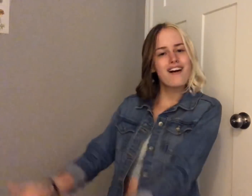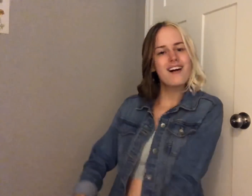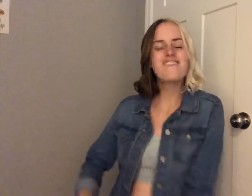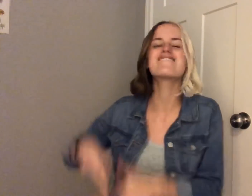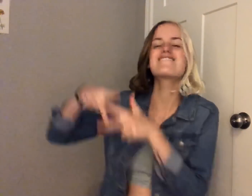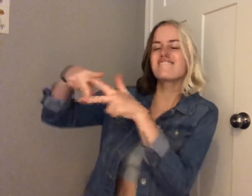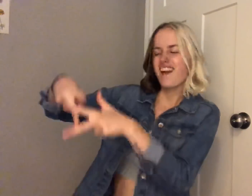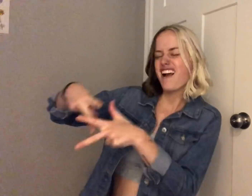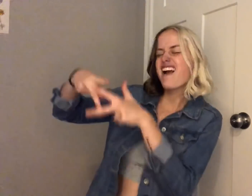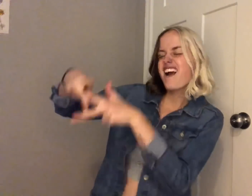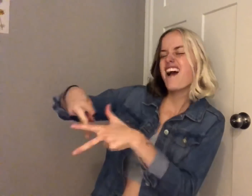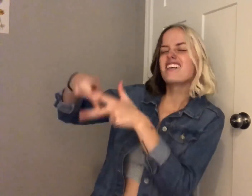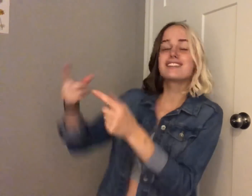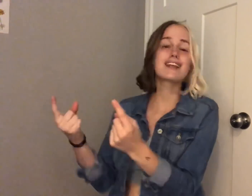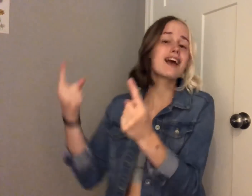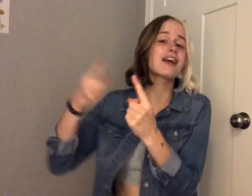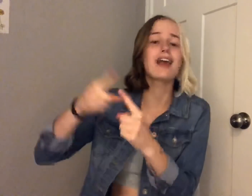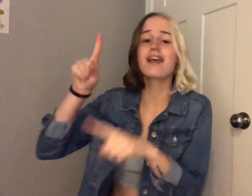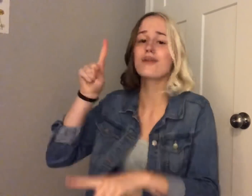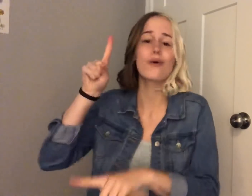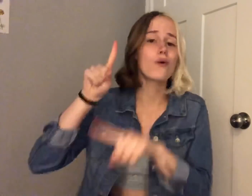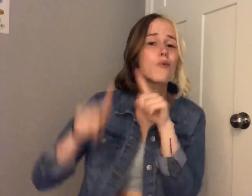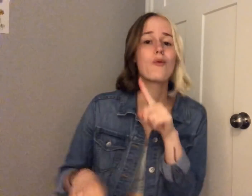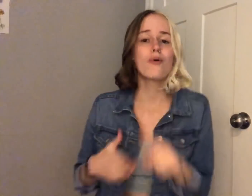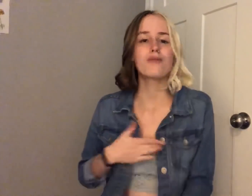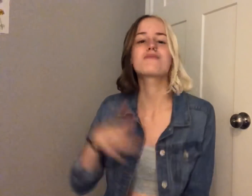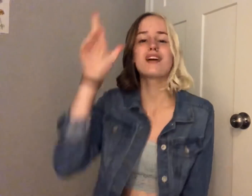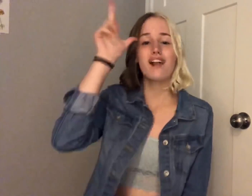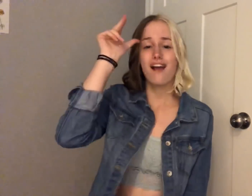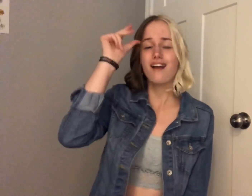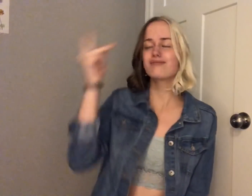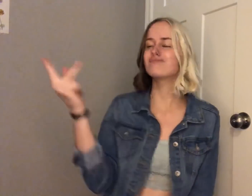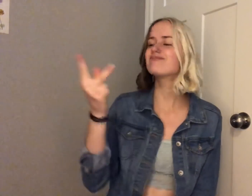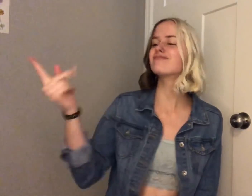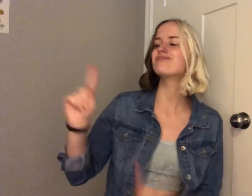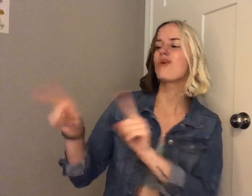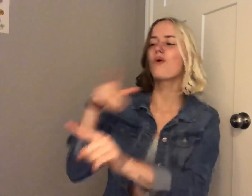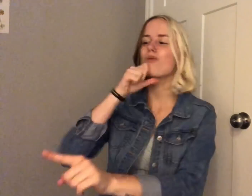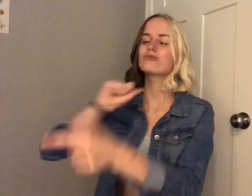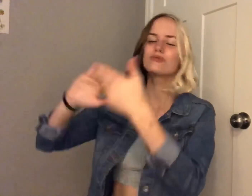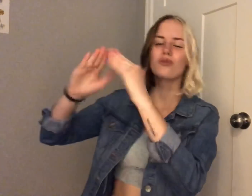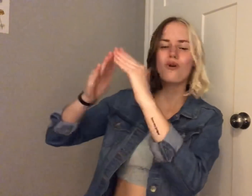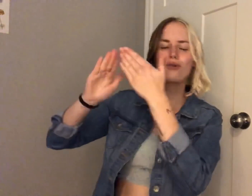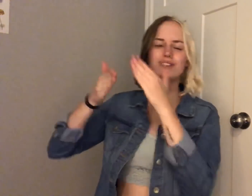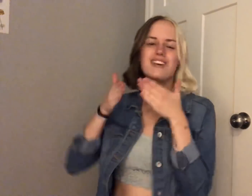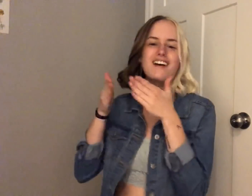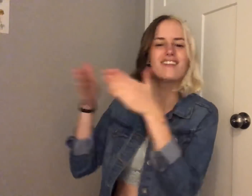I'm gonna ride 'til I can't no more I'm gonna take my horse to the old town road